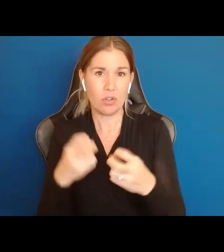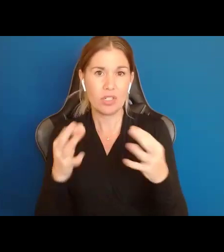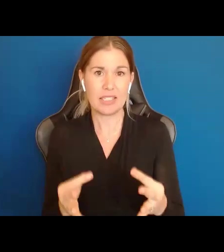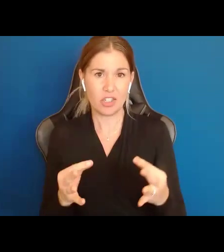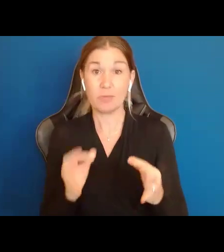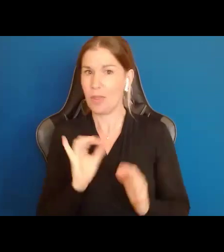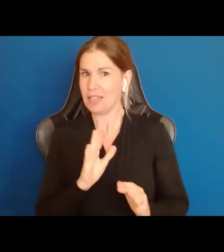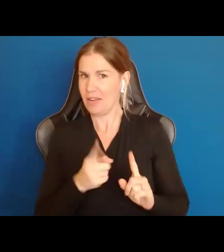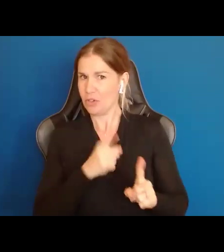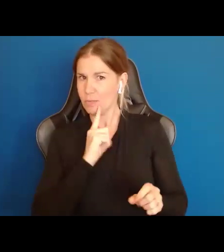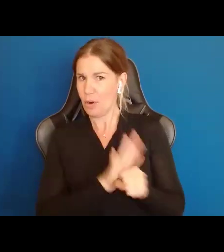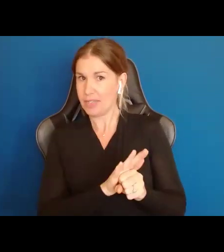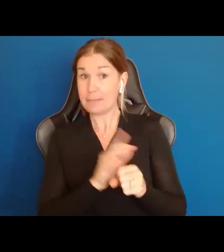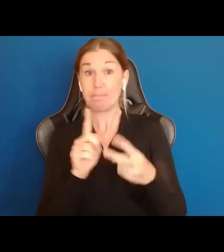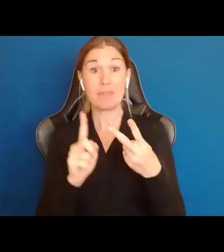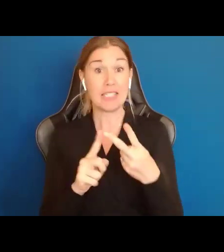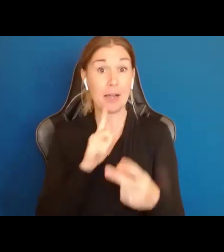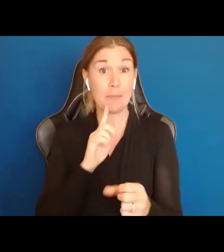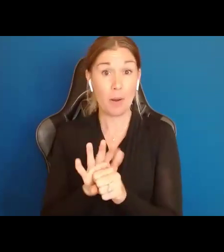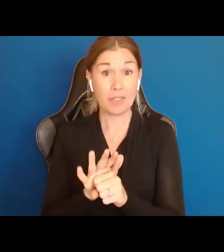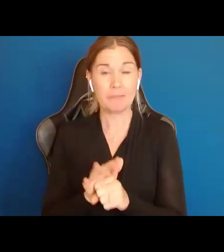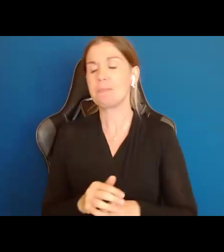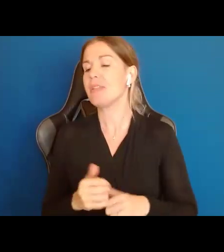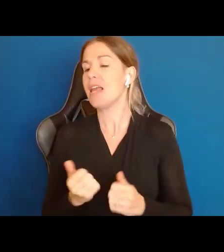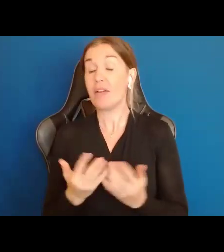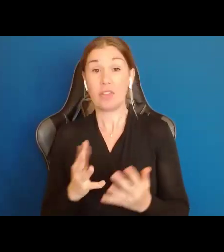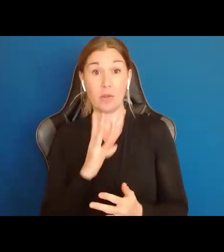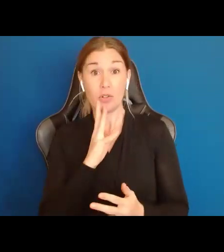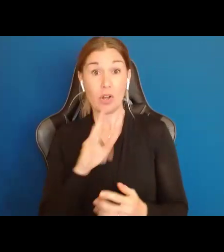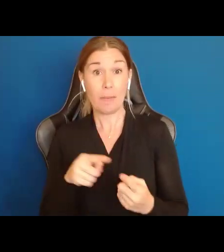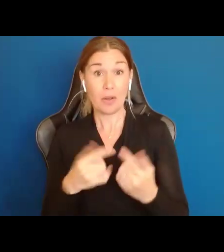My second promise is this. Everything we talk about today will be backed